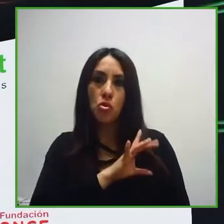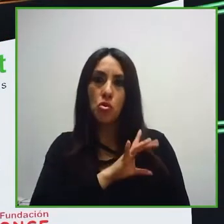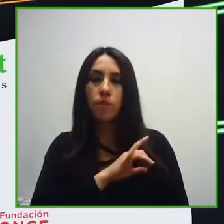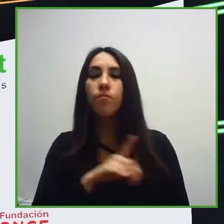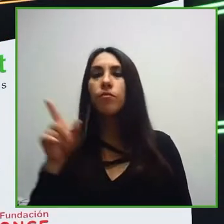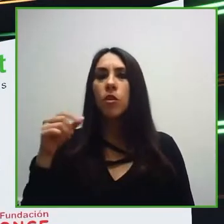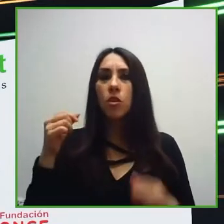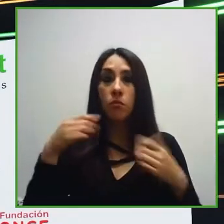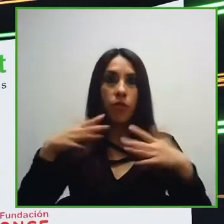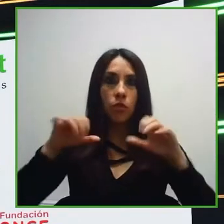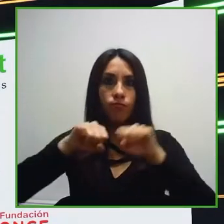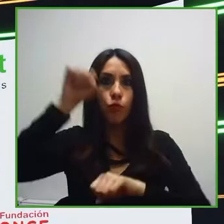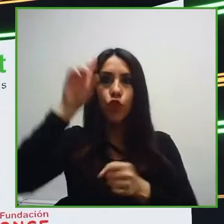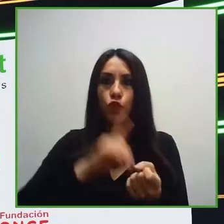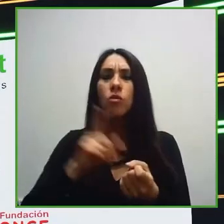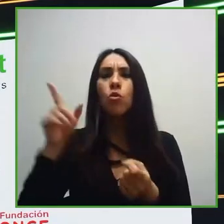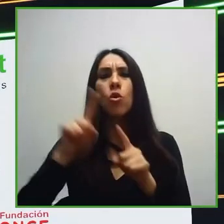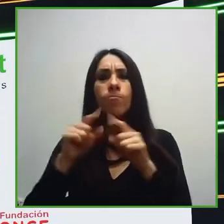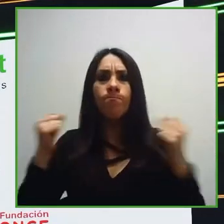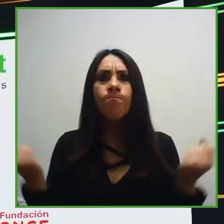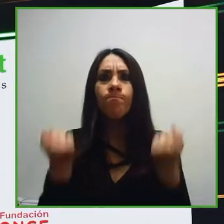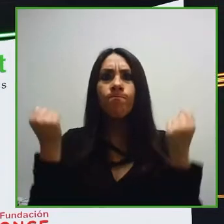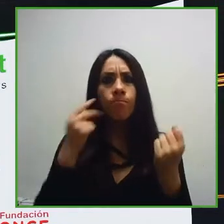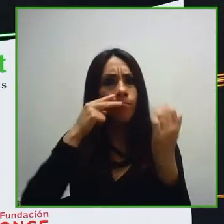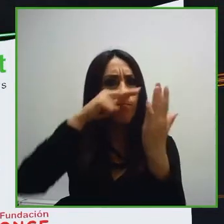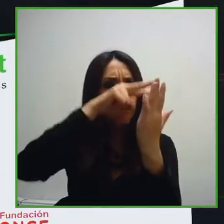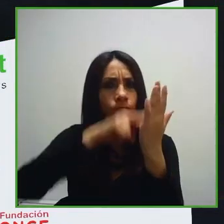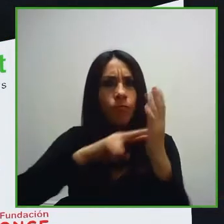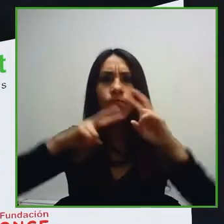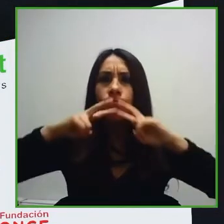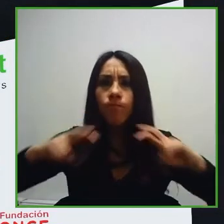reading through games for children with disabilities especially for